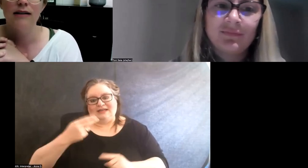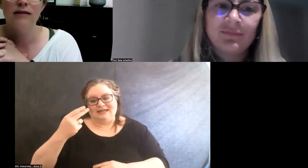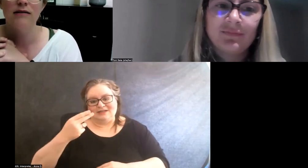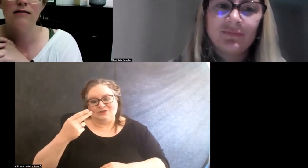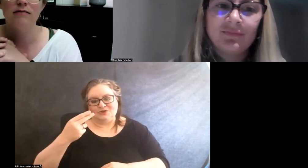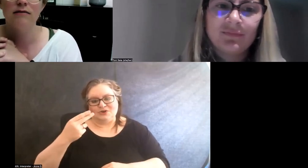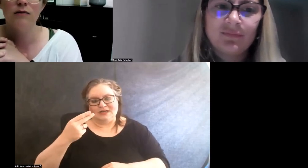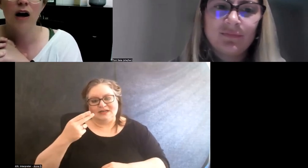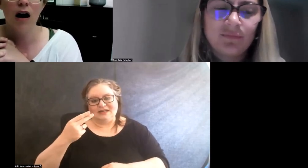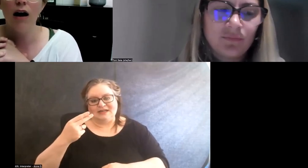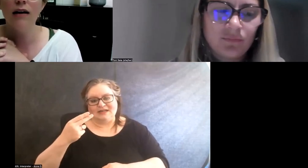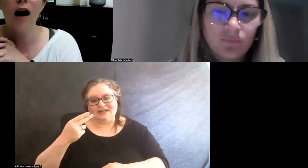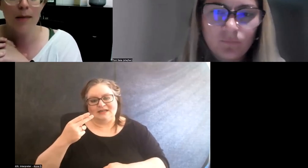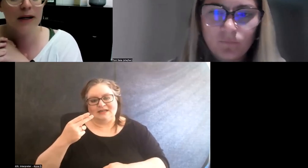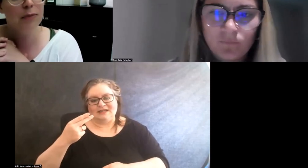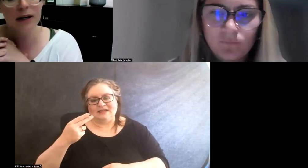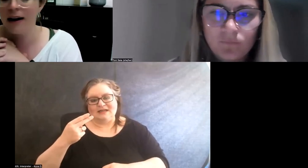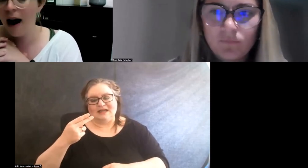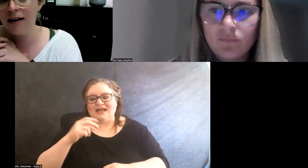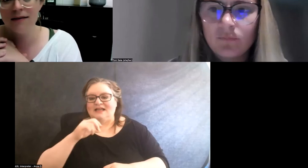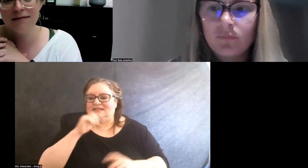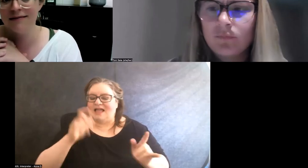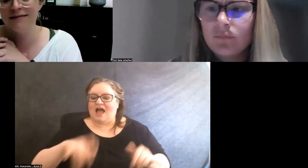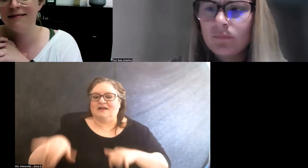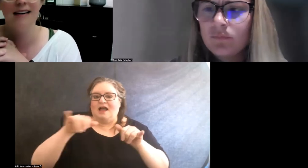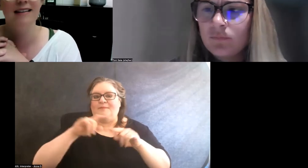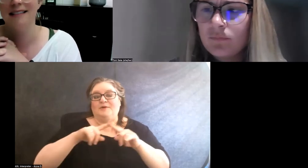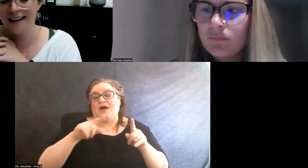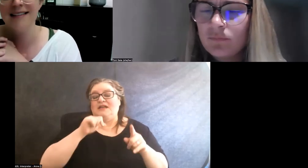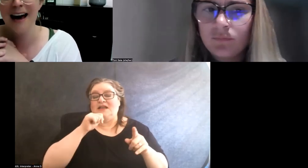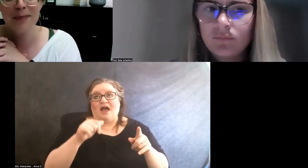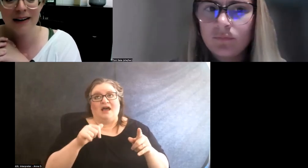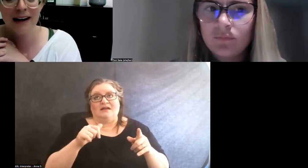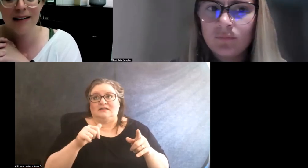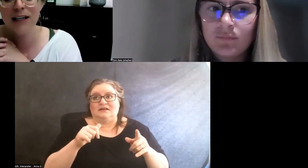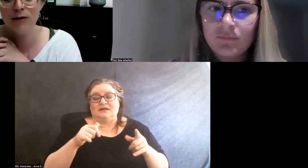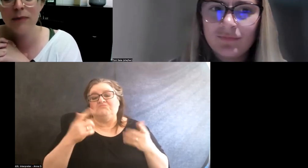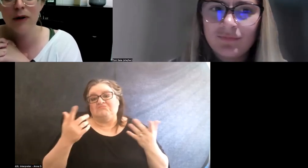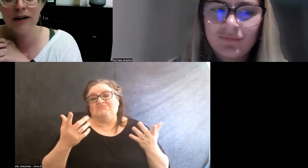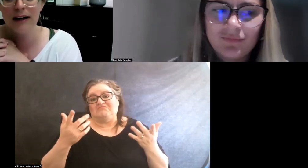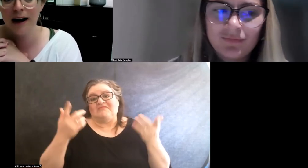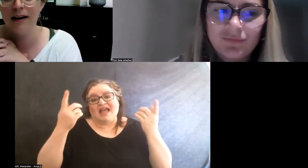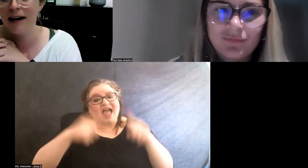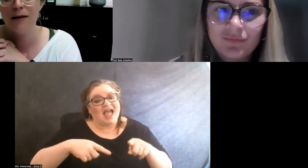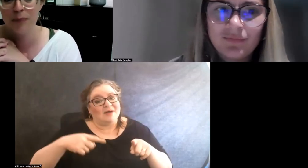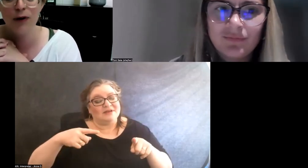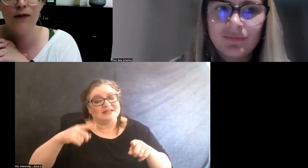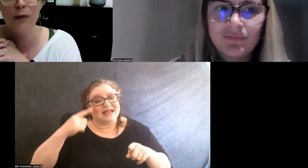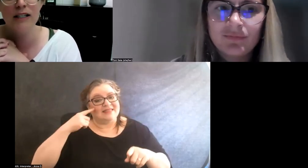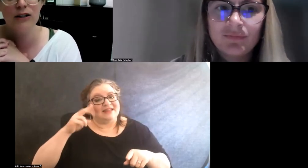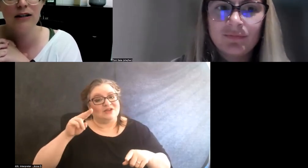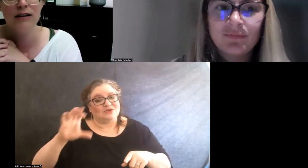it's uncommon, but it does happen. I think UC Berkeley got like a beautiful budget